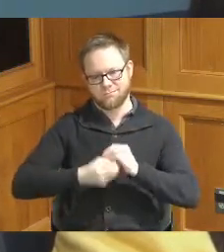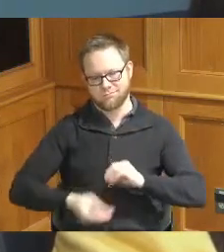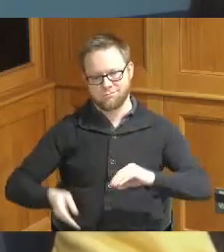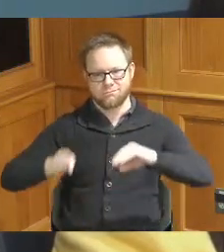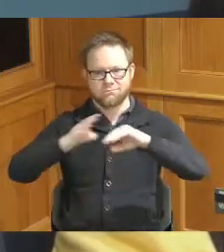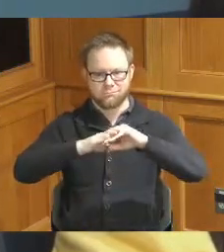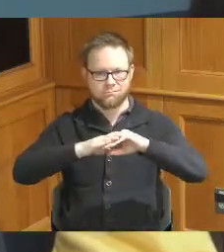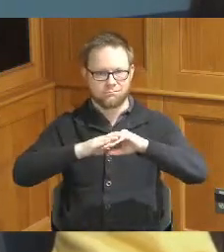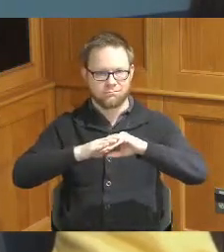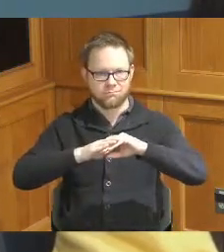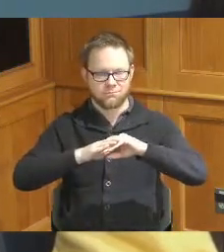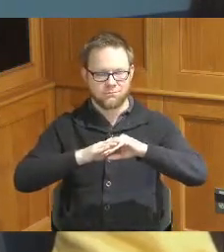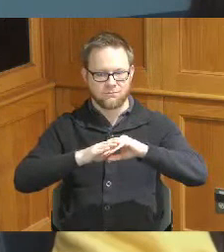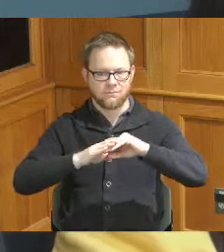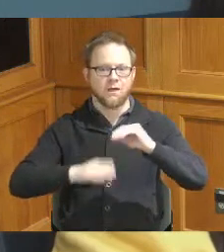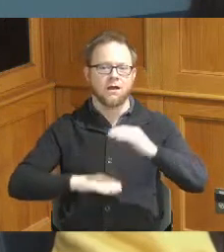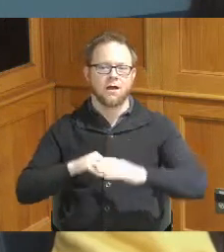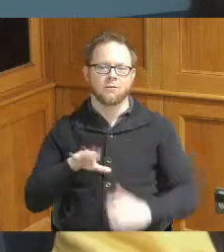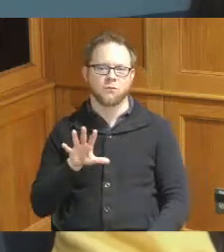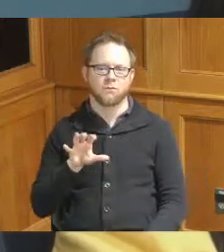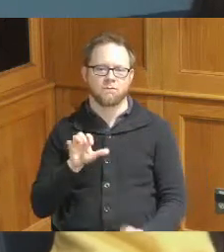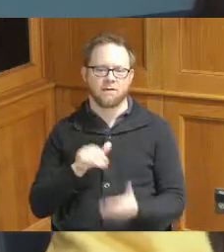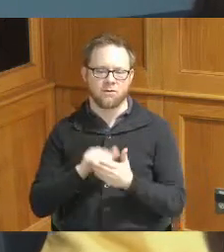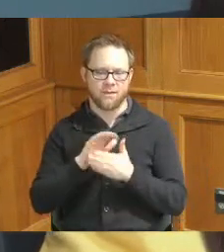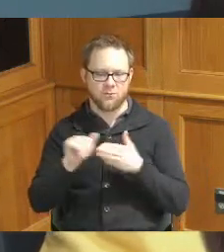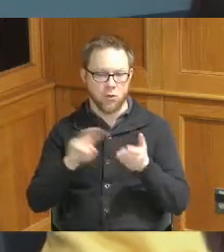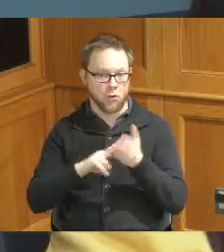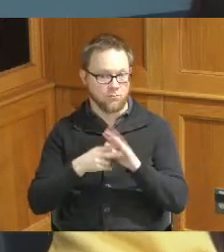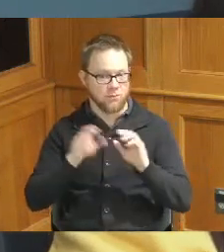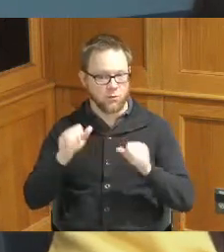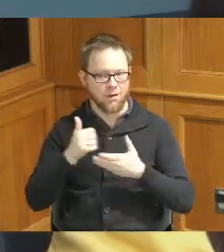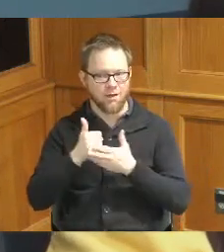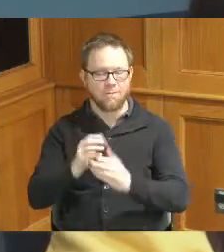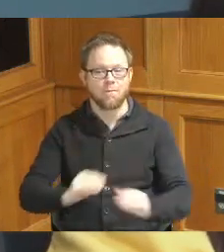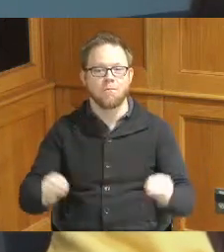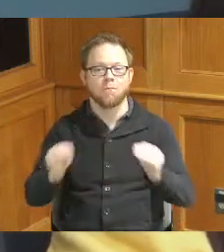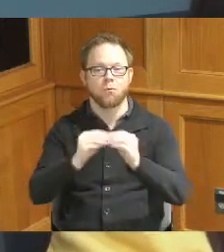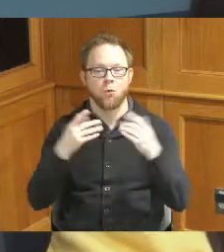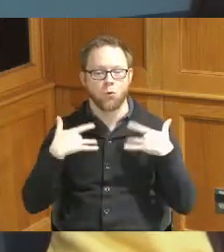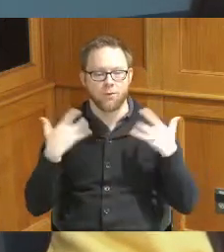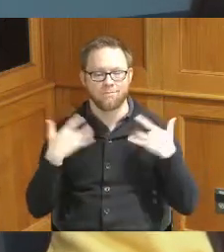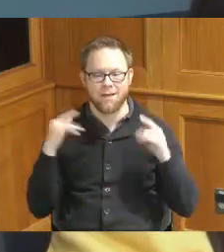increase it to 500,000 so we can help more community events I know for our large Grant